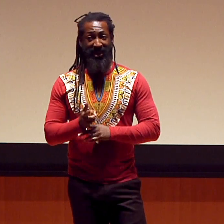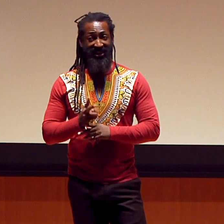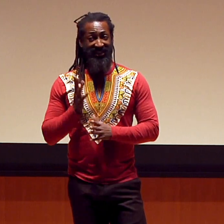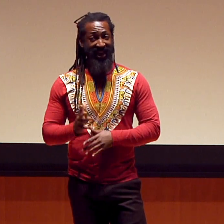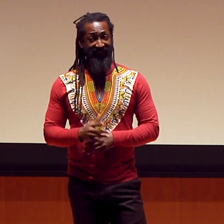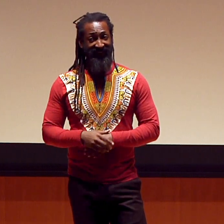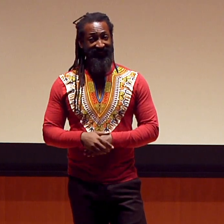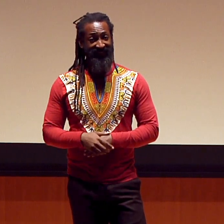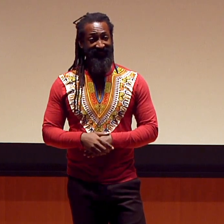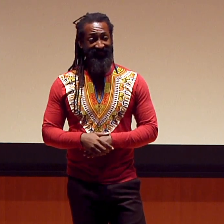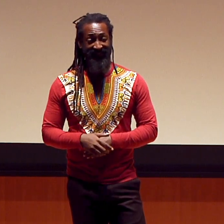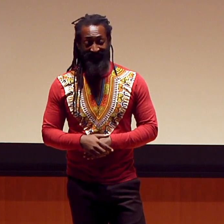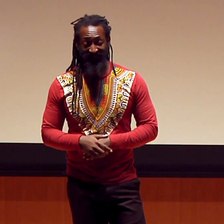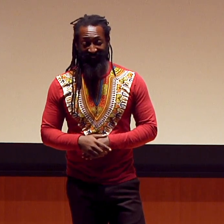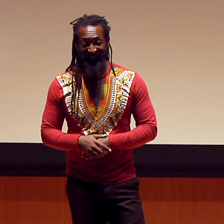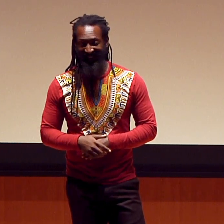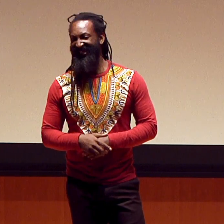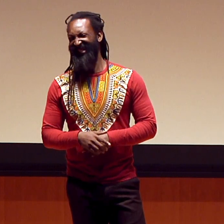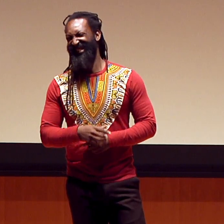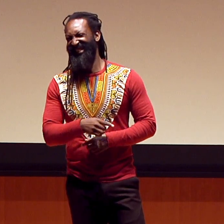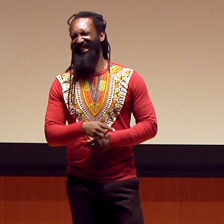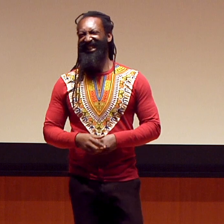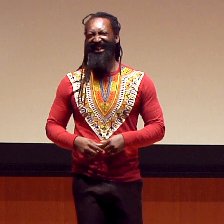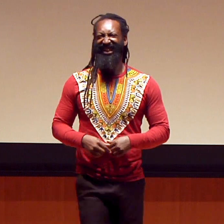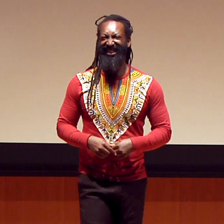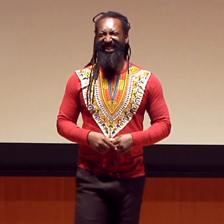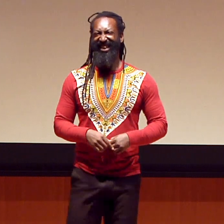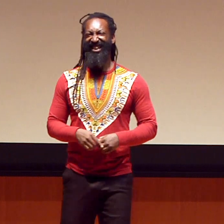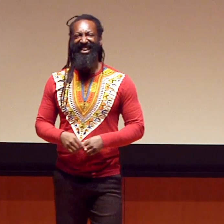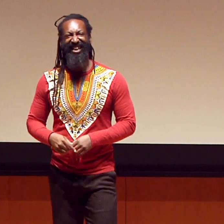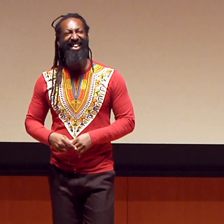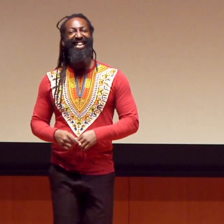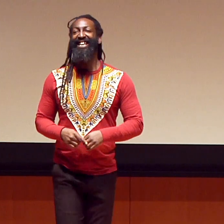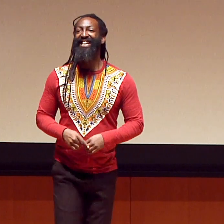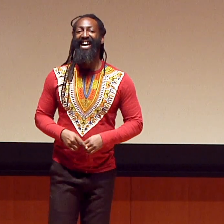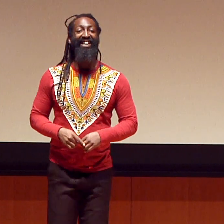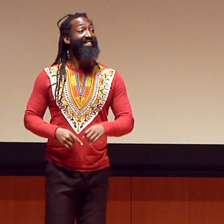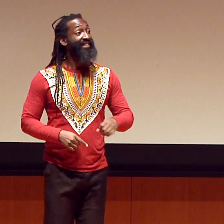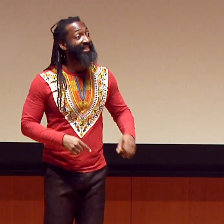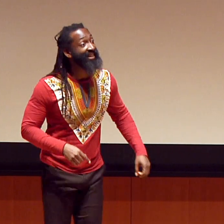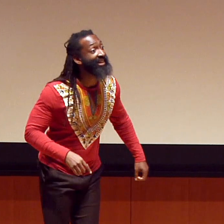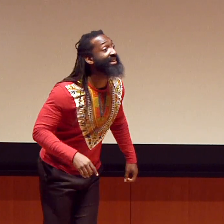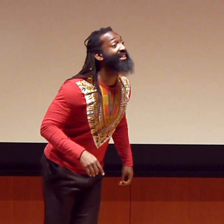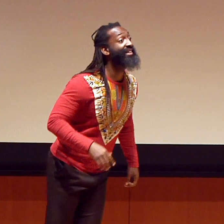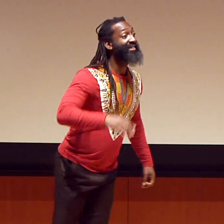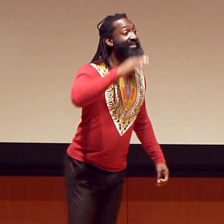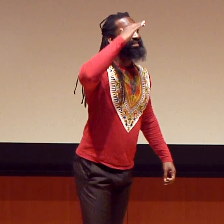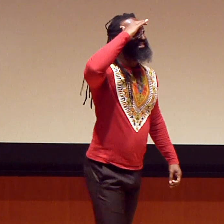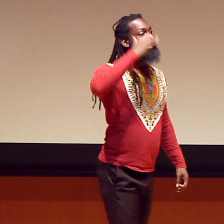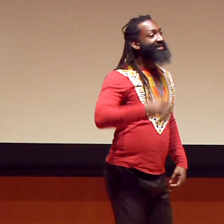I have two minutes left, right? I’m checking with my time keeper.